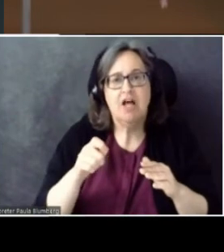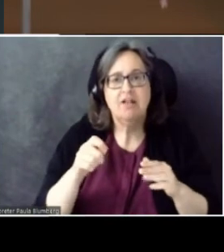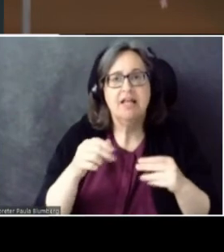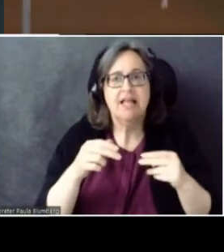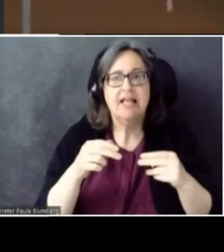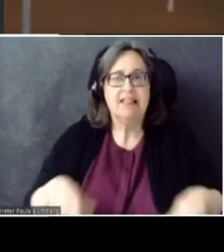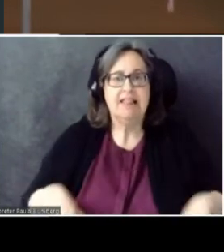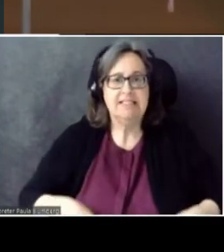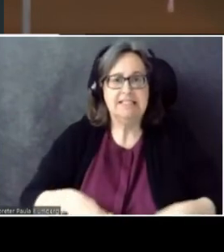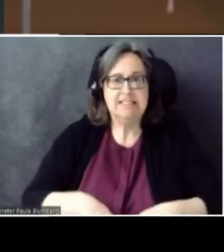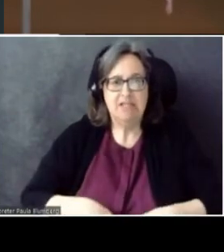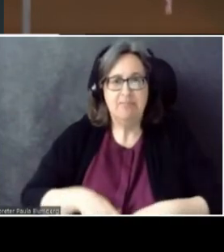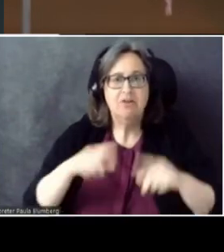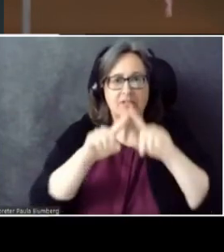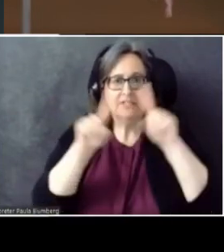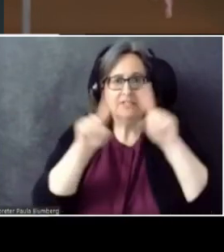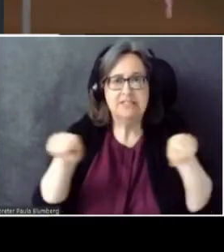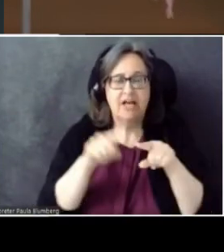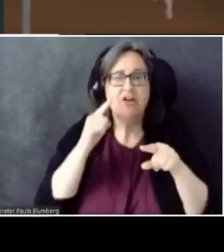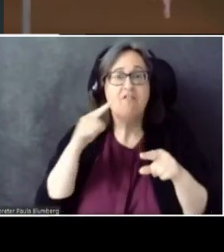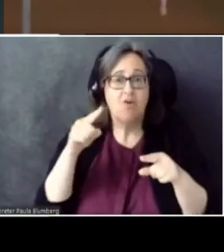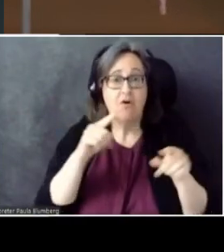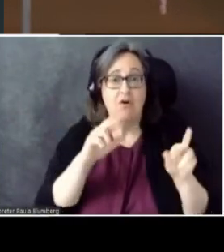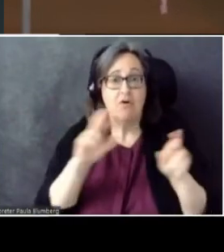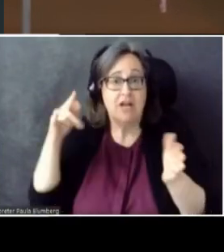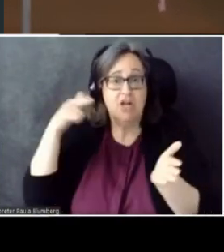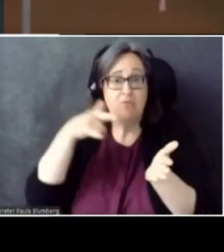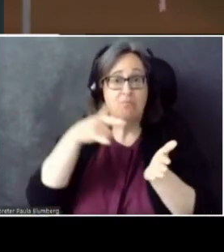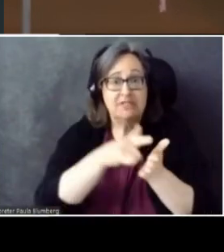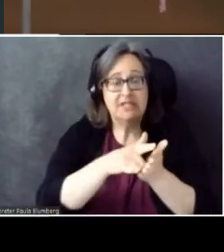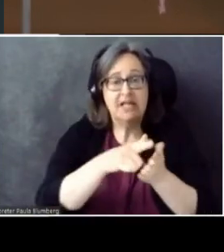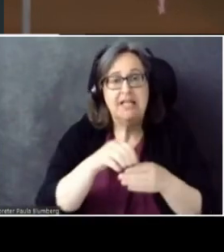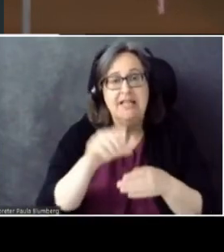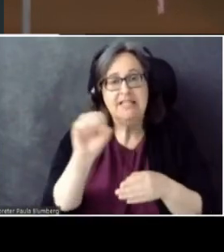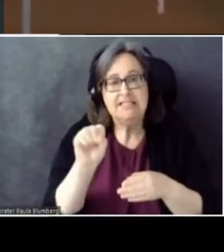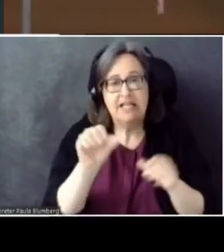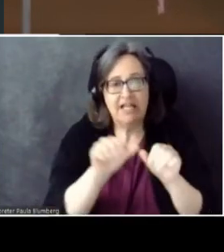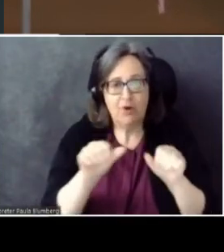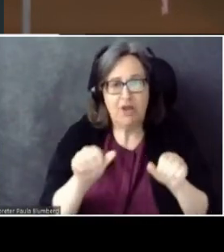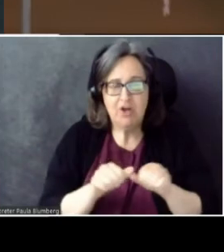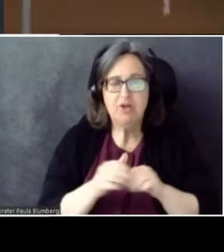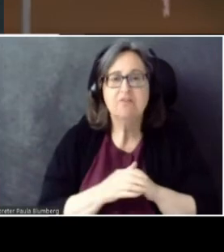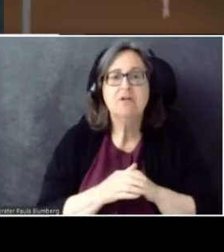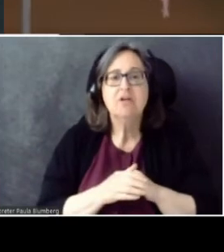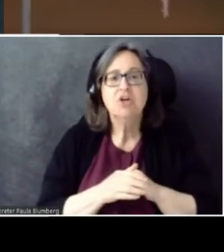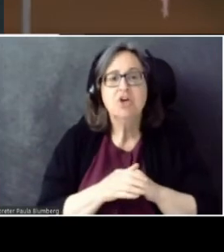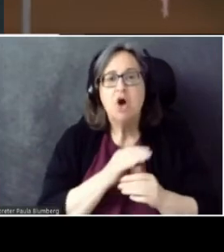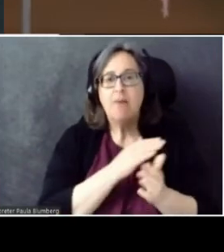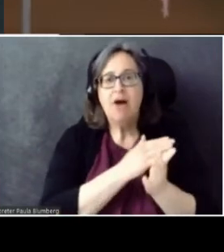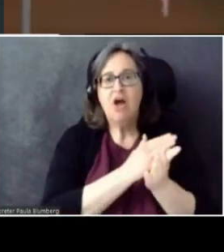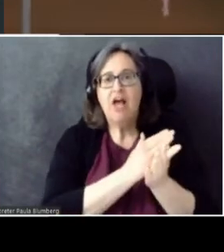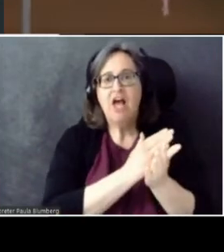Seattle area. Okay. So about halfway through...